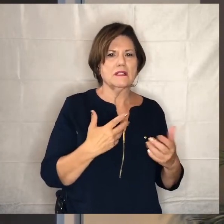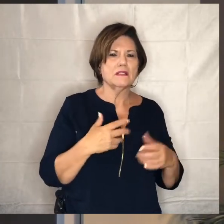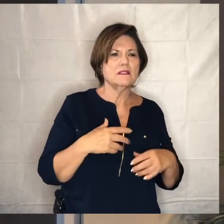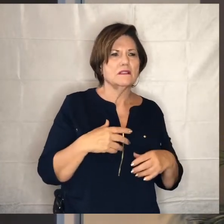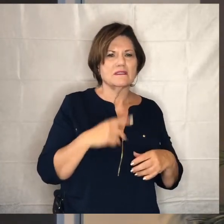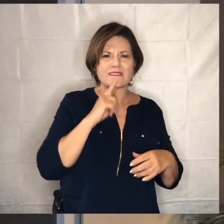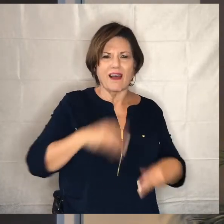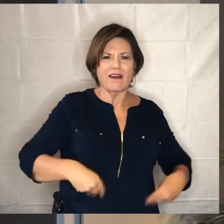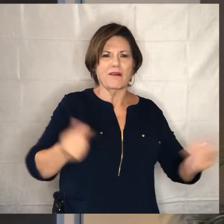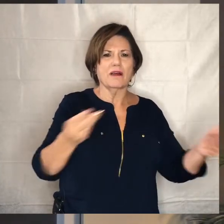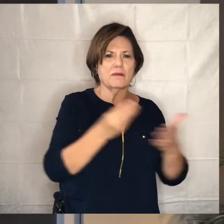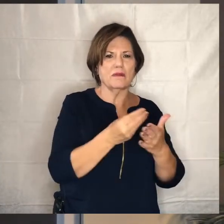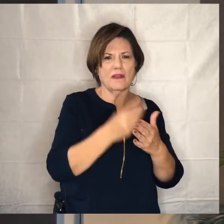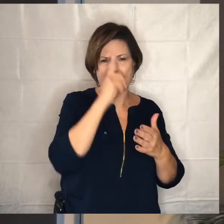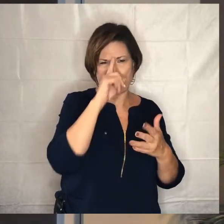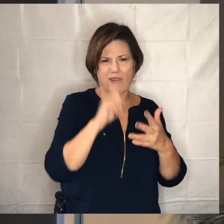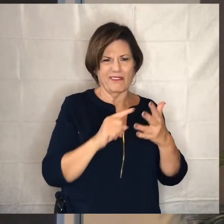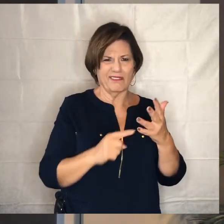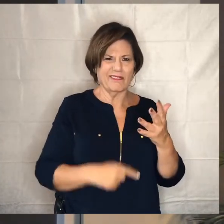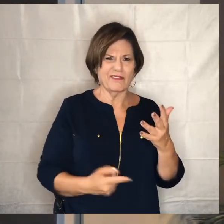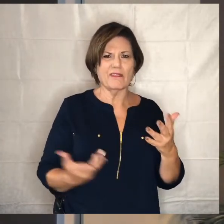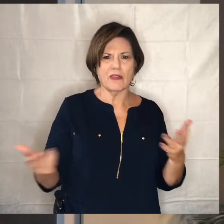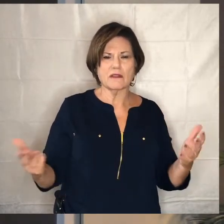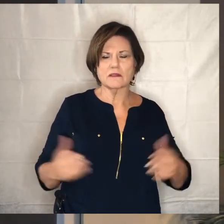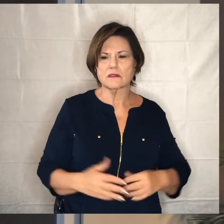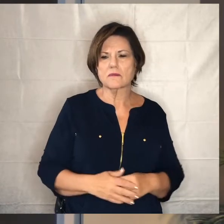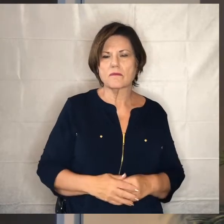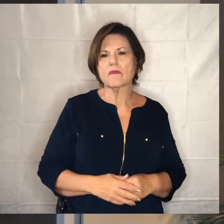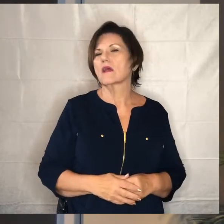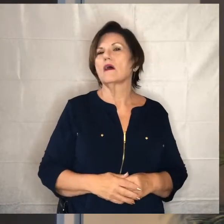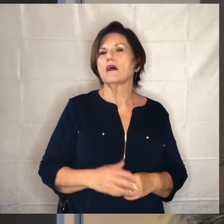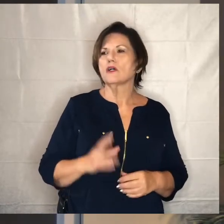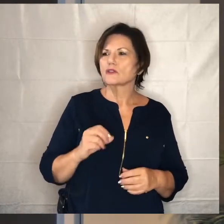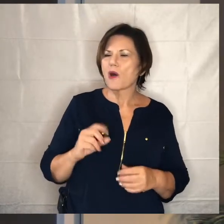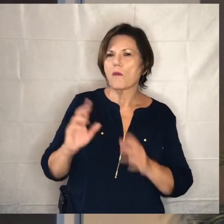told this entire story um at this uh this this lunch and i kind